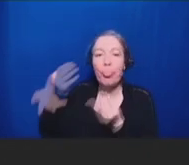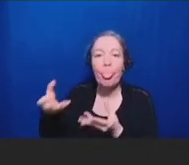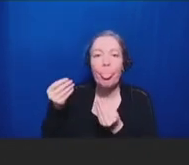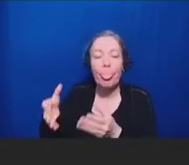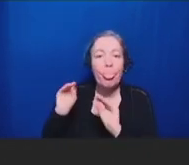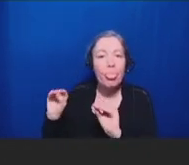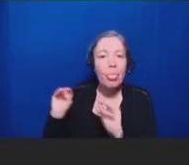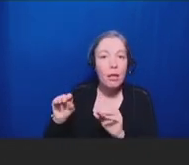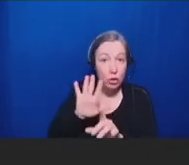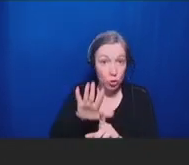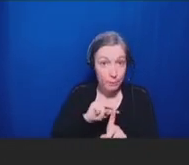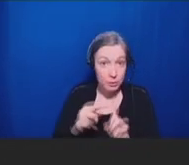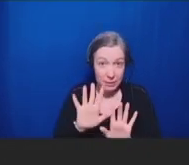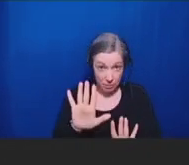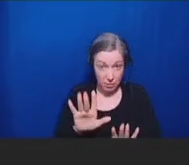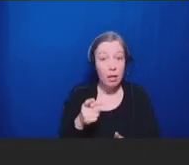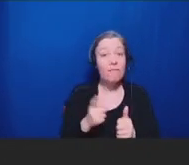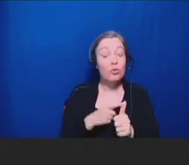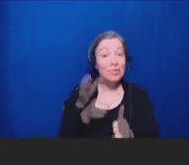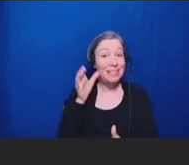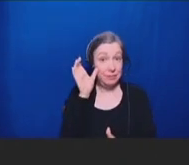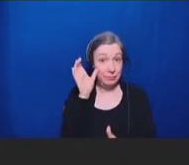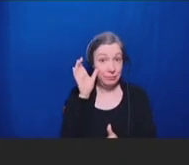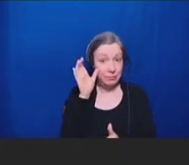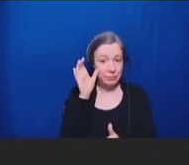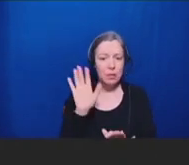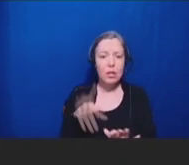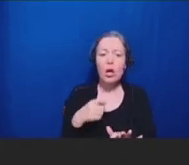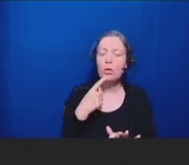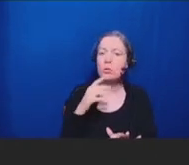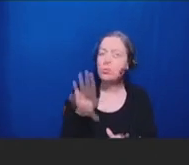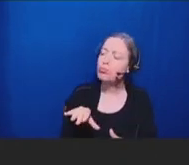perspective. And really easy way to deal with this is the "what else" technique. And so,